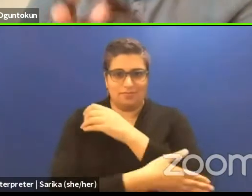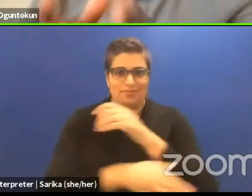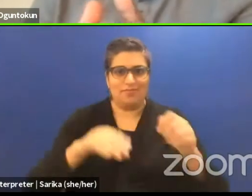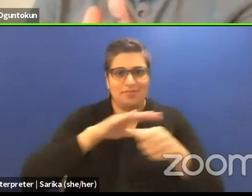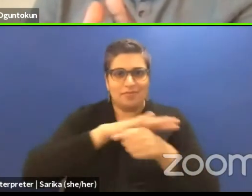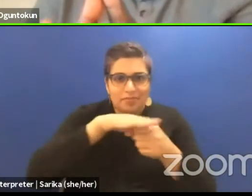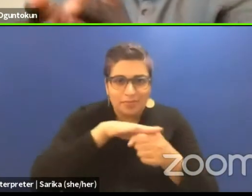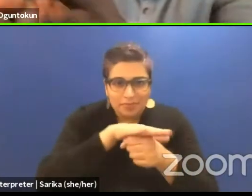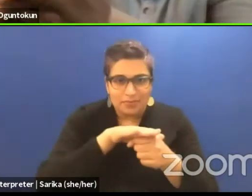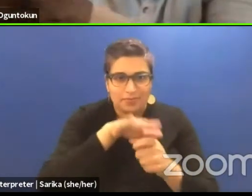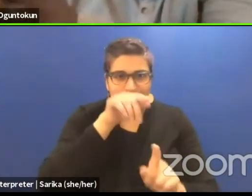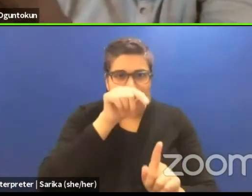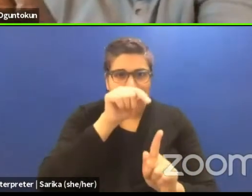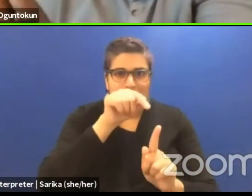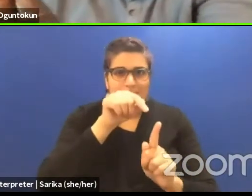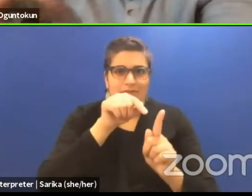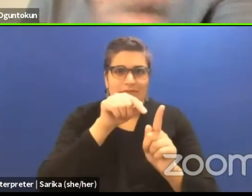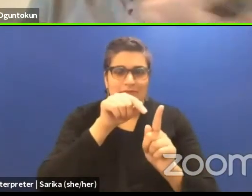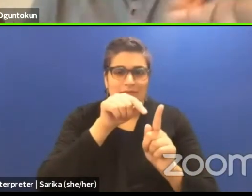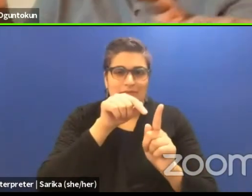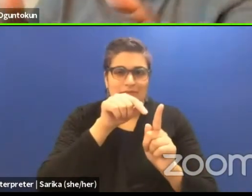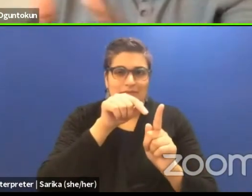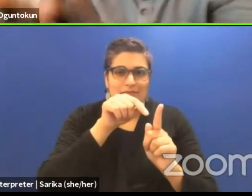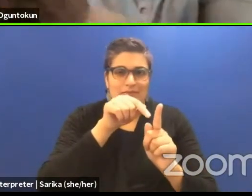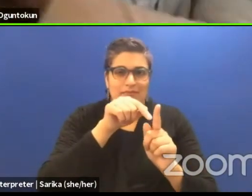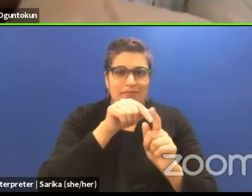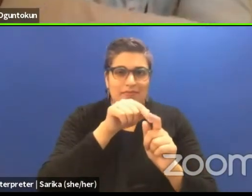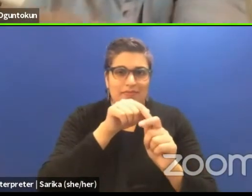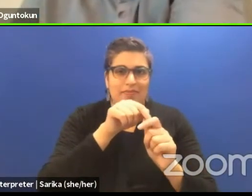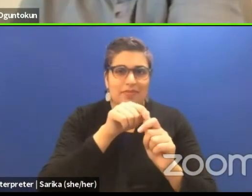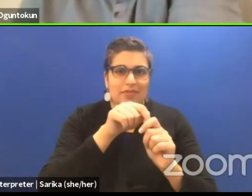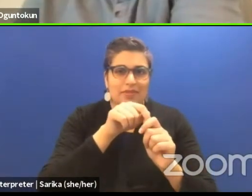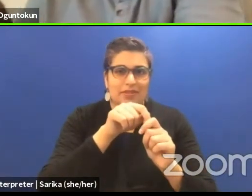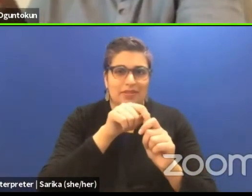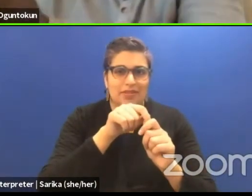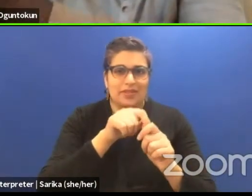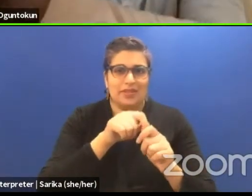It's specific to the Oyo kingdom